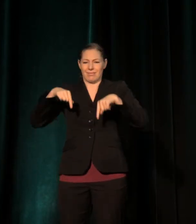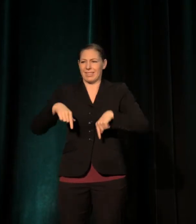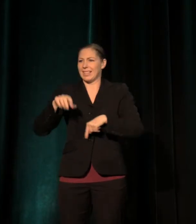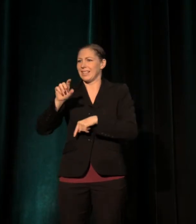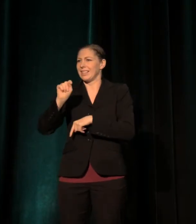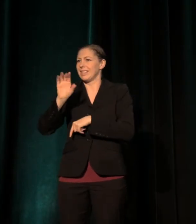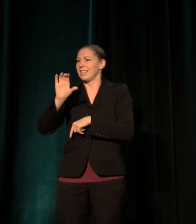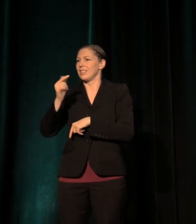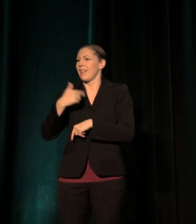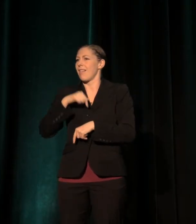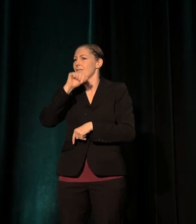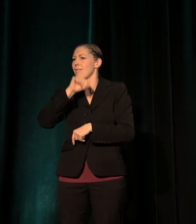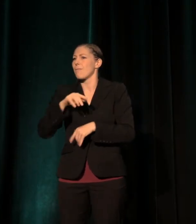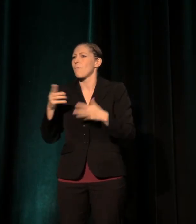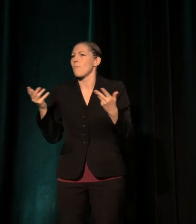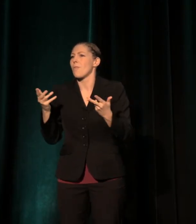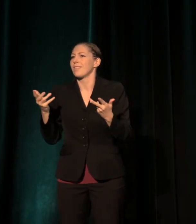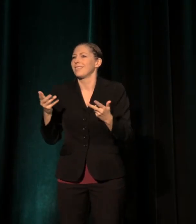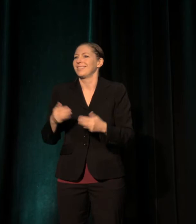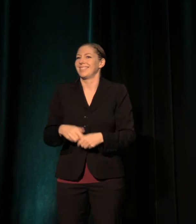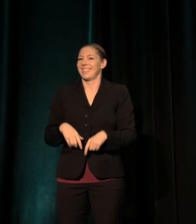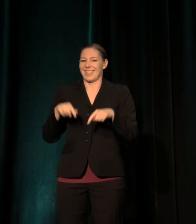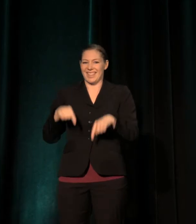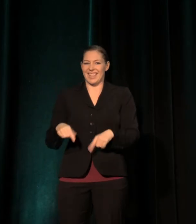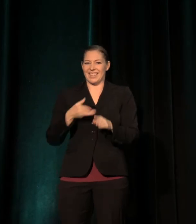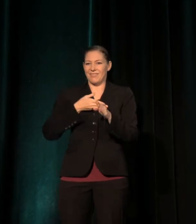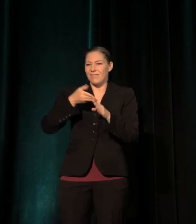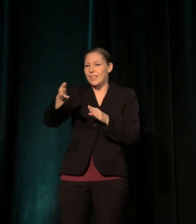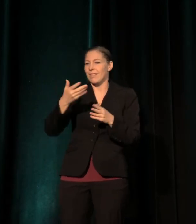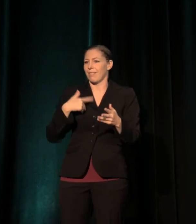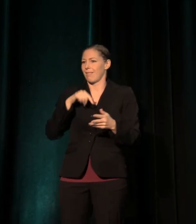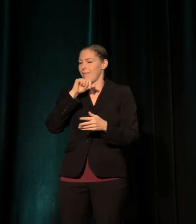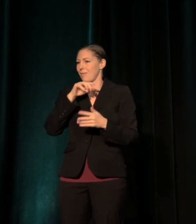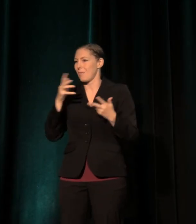that speaks to our theme full circle. I want to talk about mentorship.